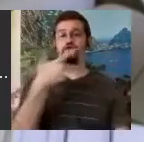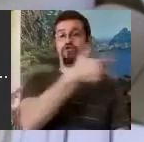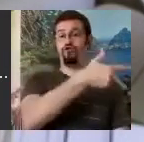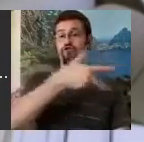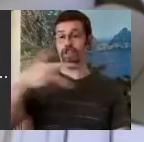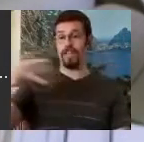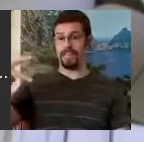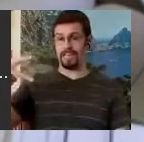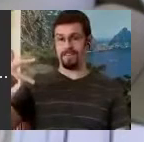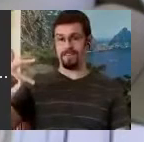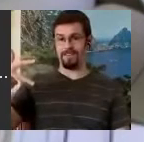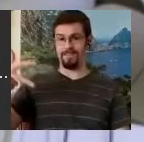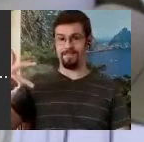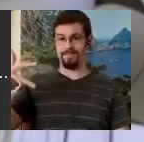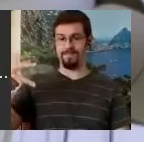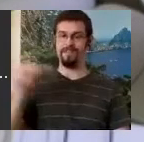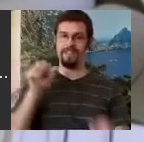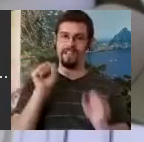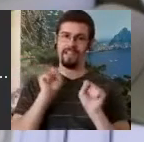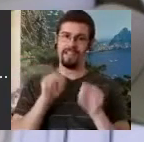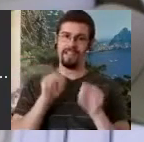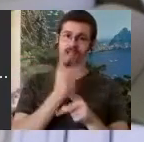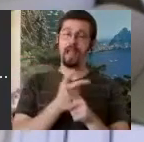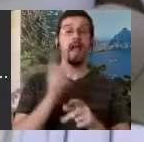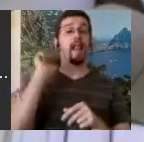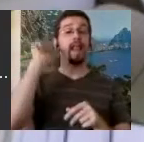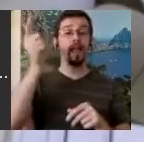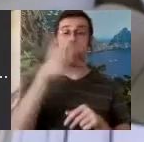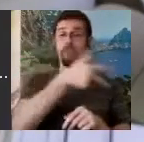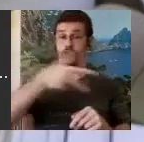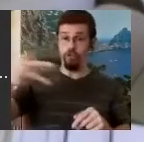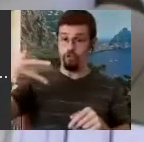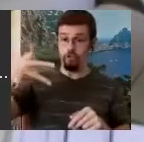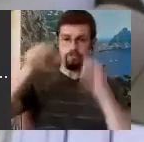dropped and pretty much later a lot of other things were dropped so because of